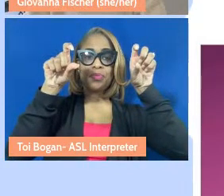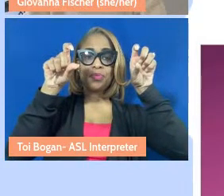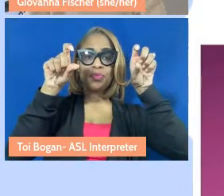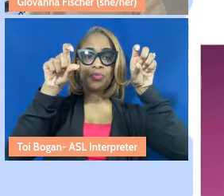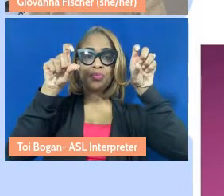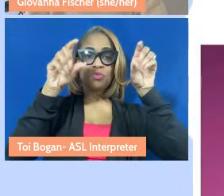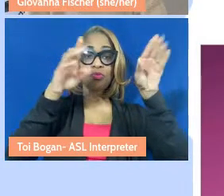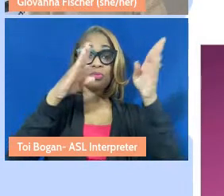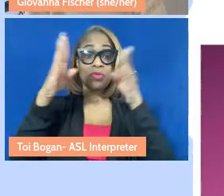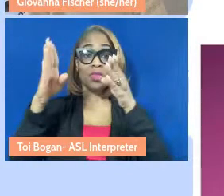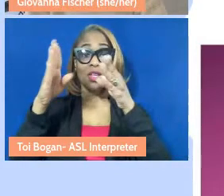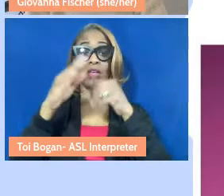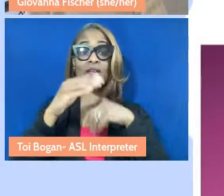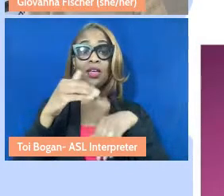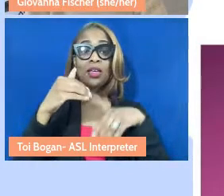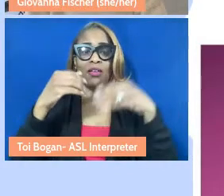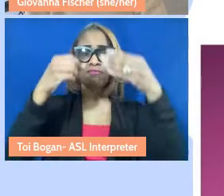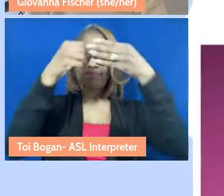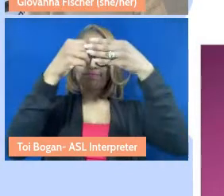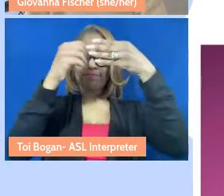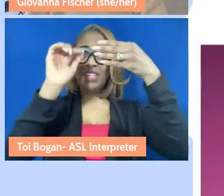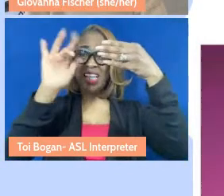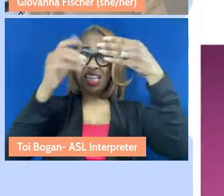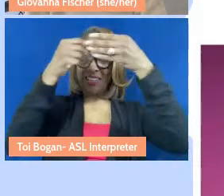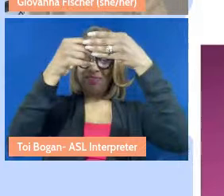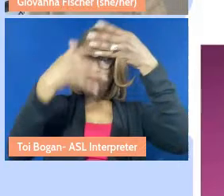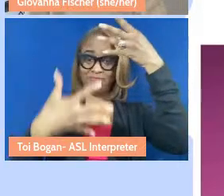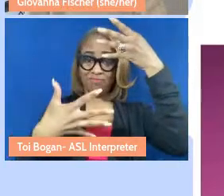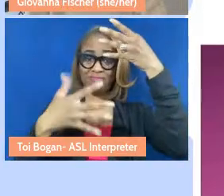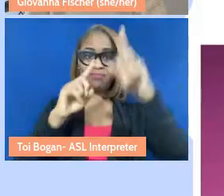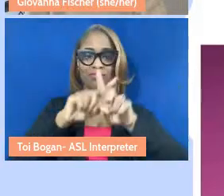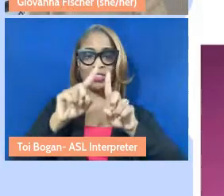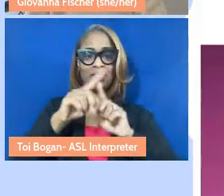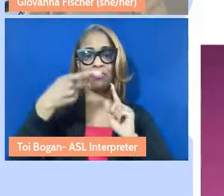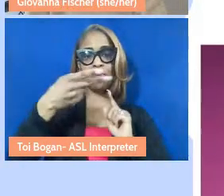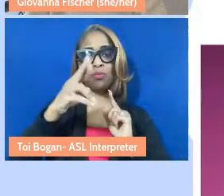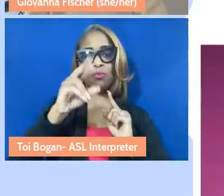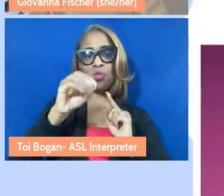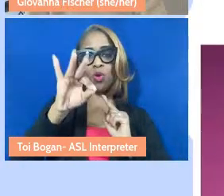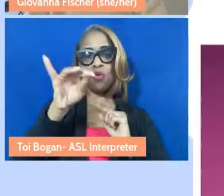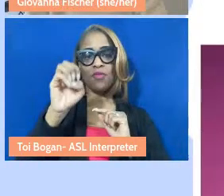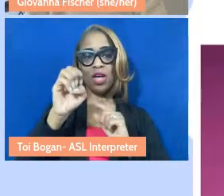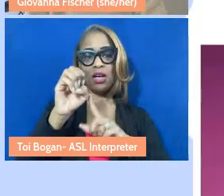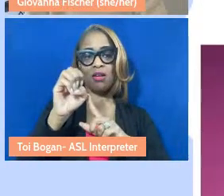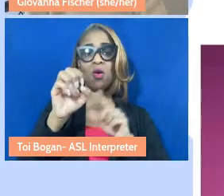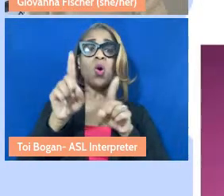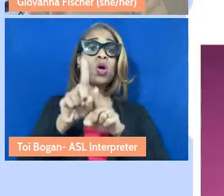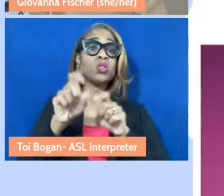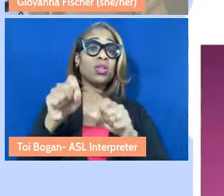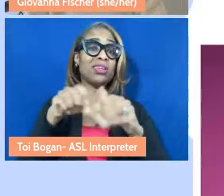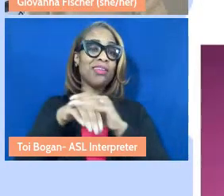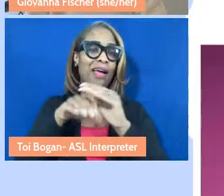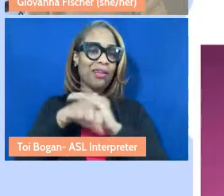Right here is a dropdown menu of all of our profiles. You can also access their profiles from